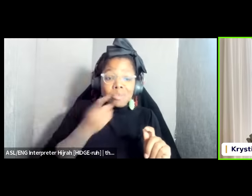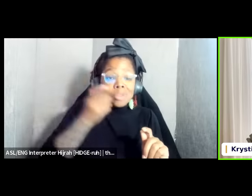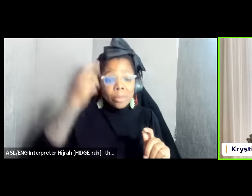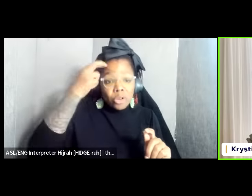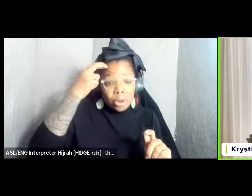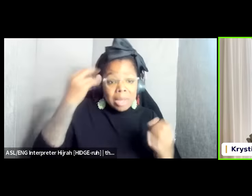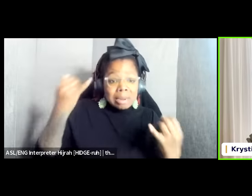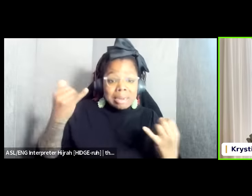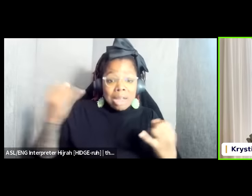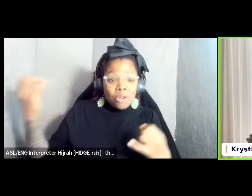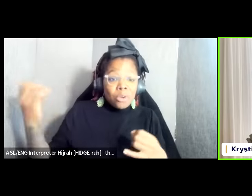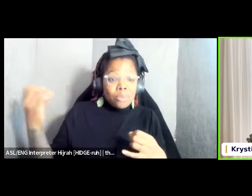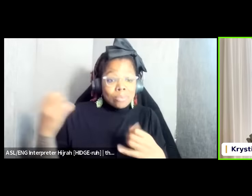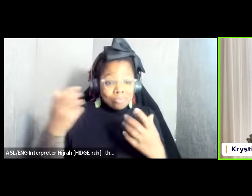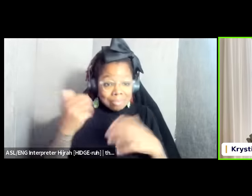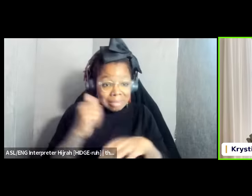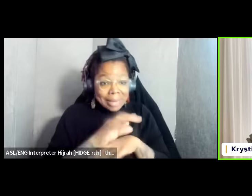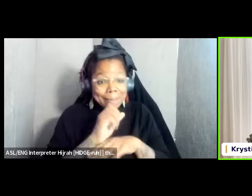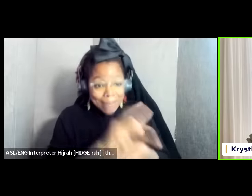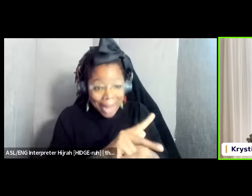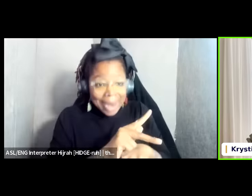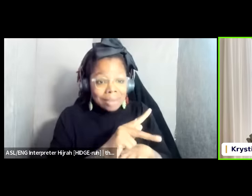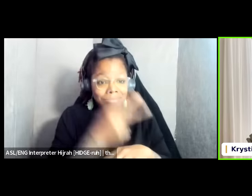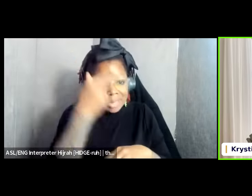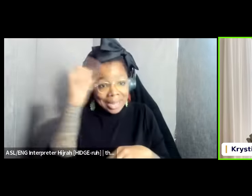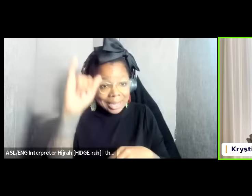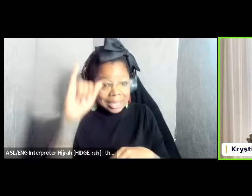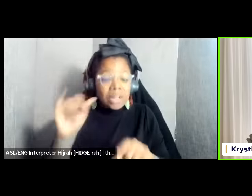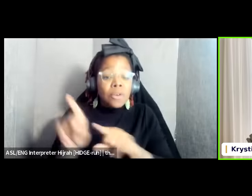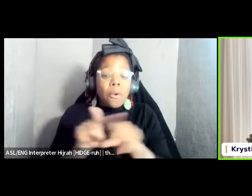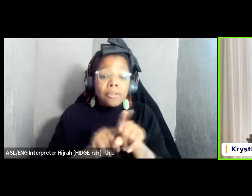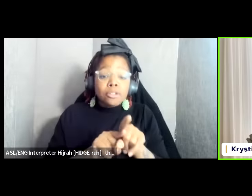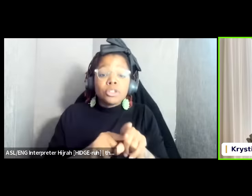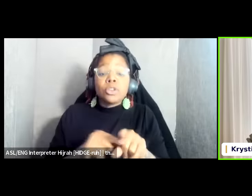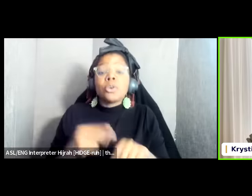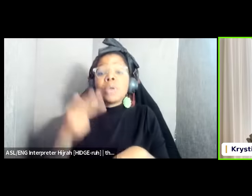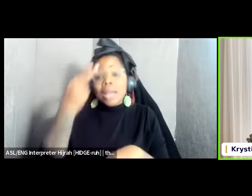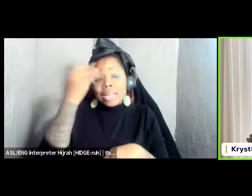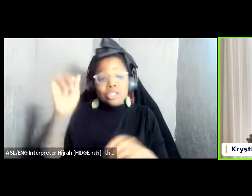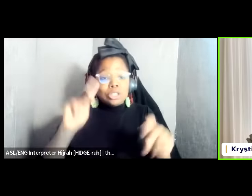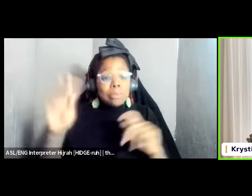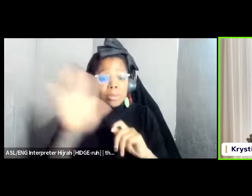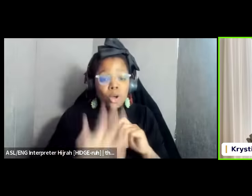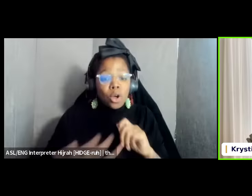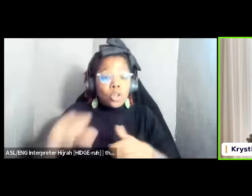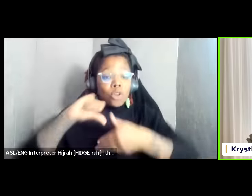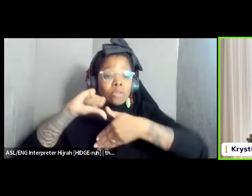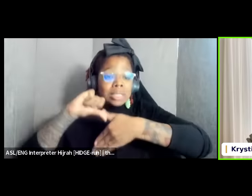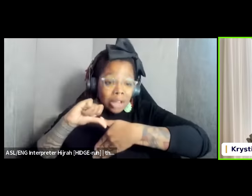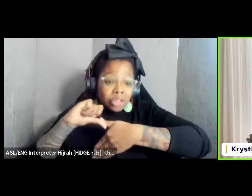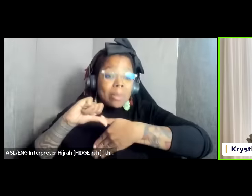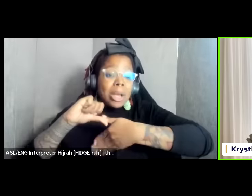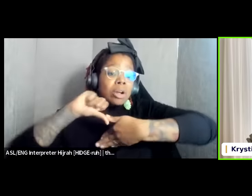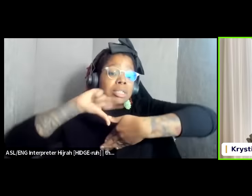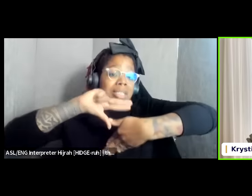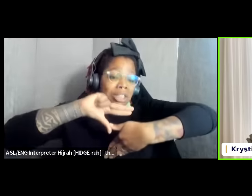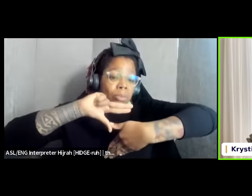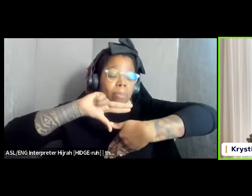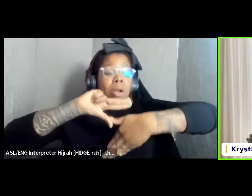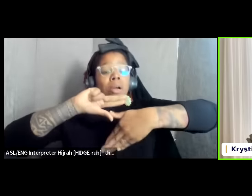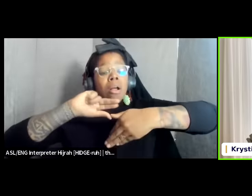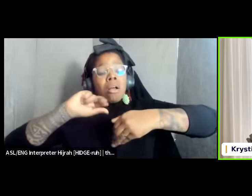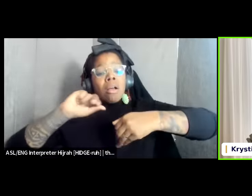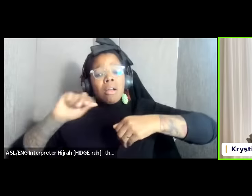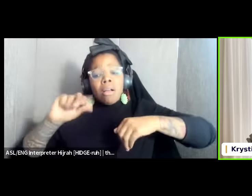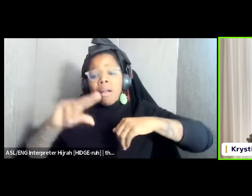to Haiti um and you see patients all across South America and Central America um and they're facing